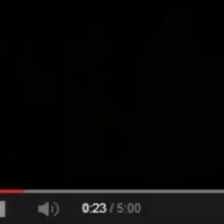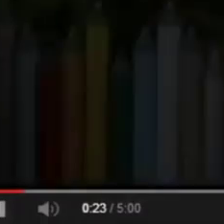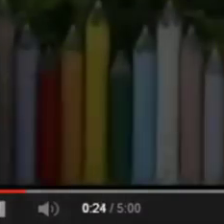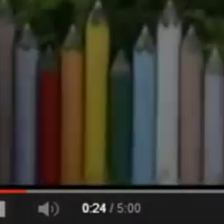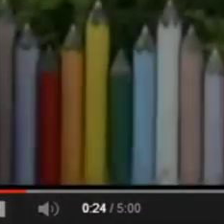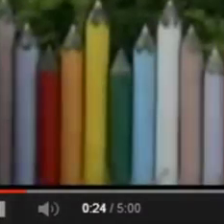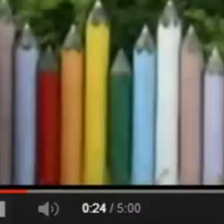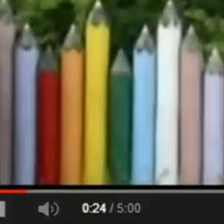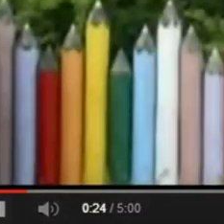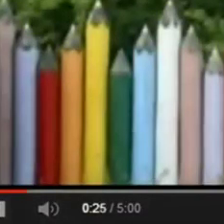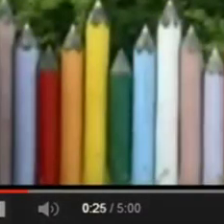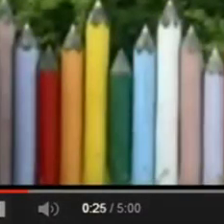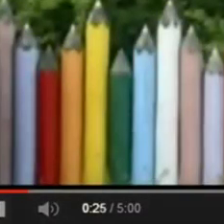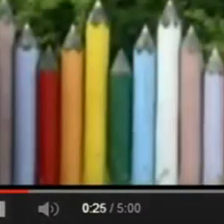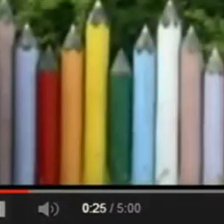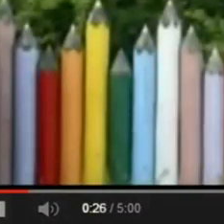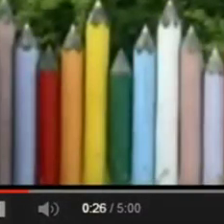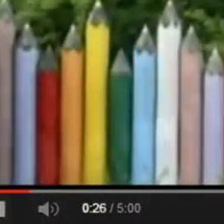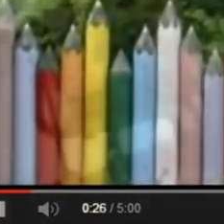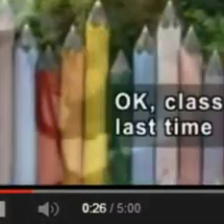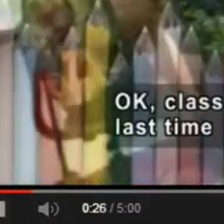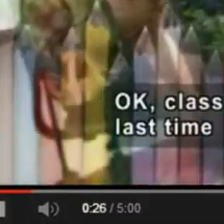A Title: CSDB Social Skills Lesson